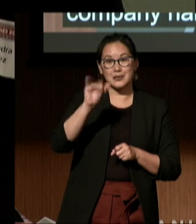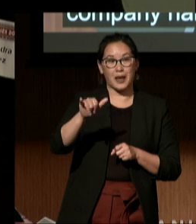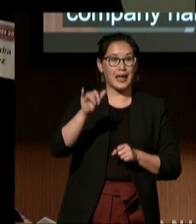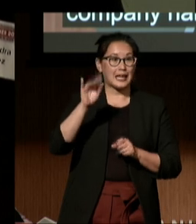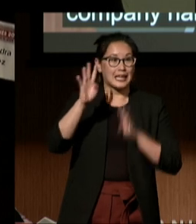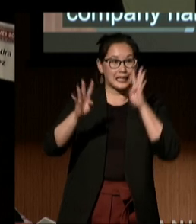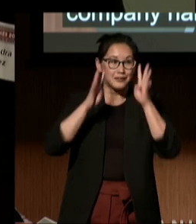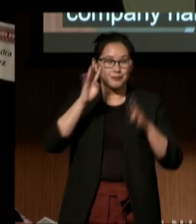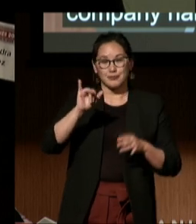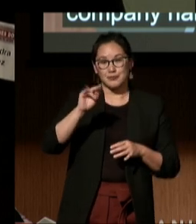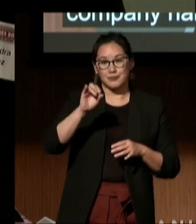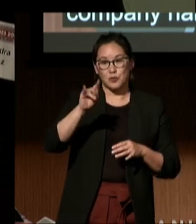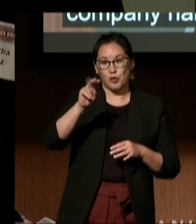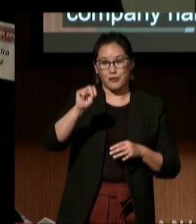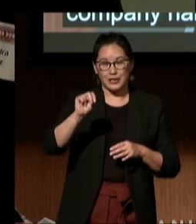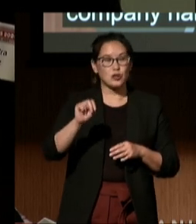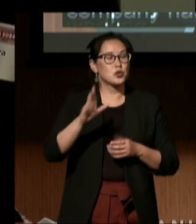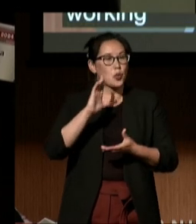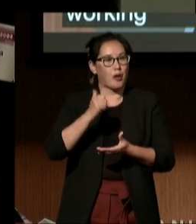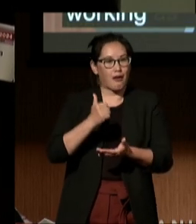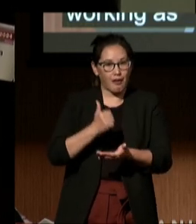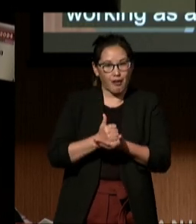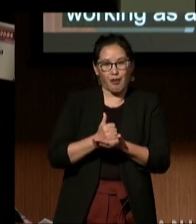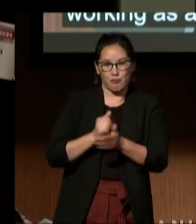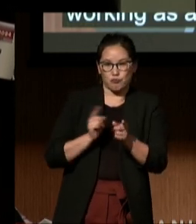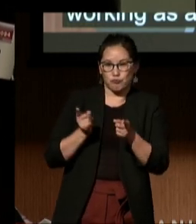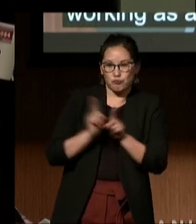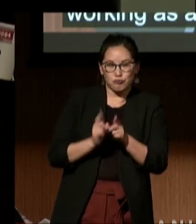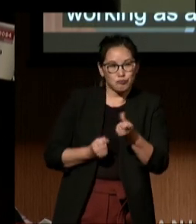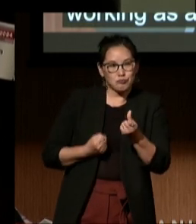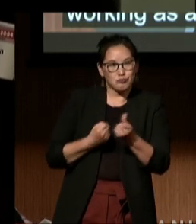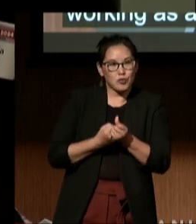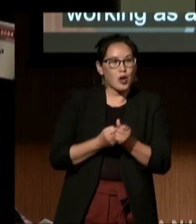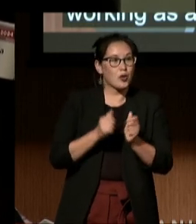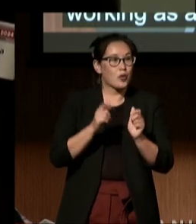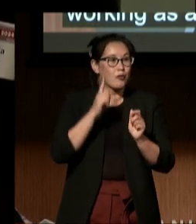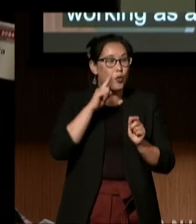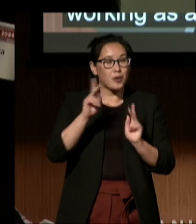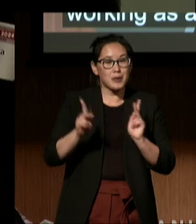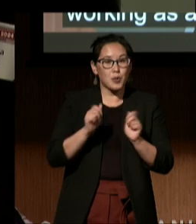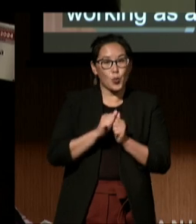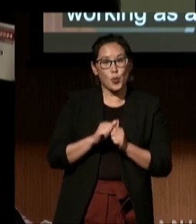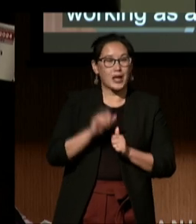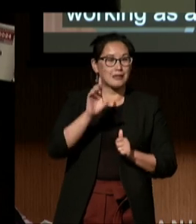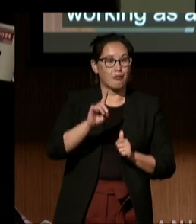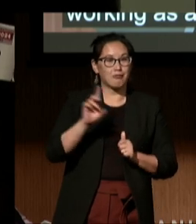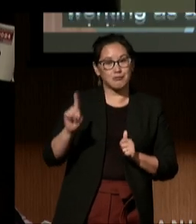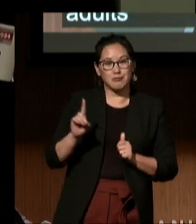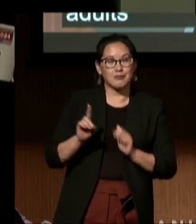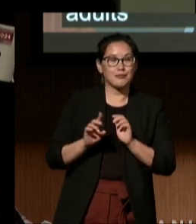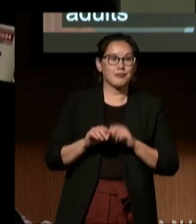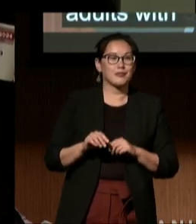for adults with developmental disabilities. One of my very first clients was Julie's son, Benjamin,